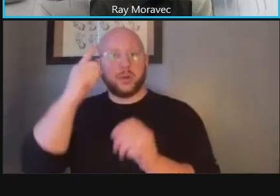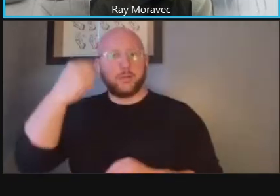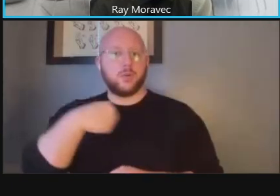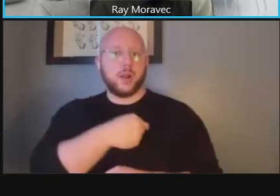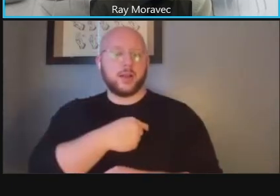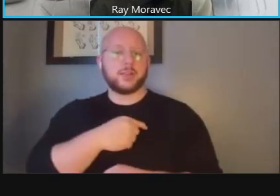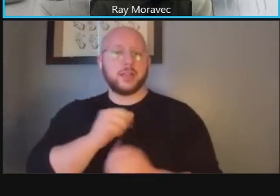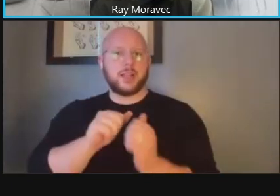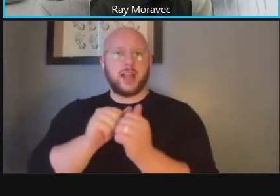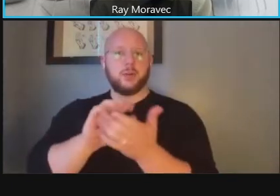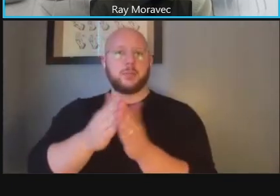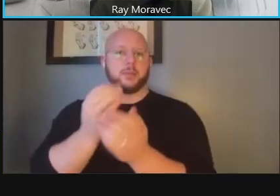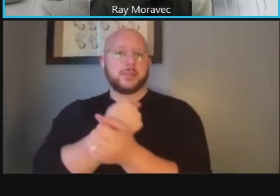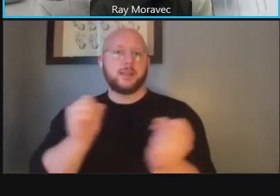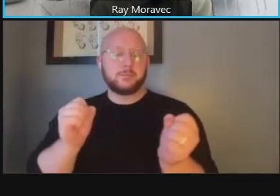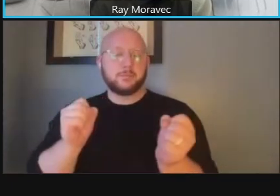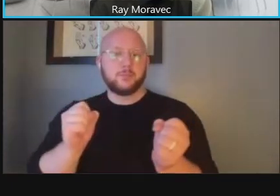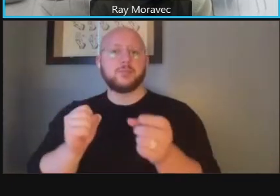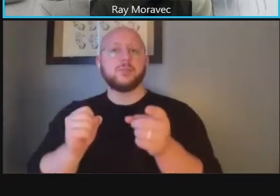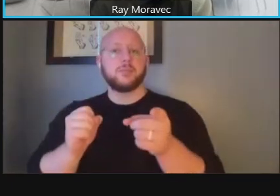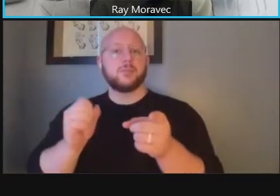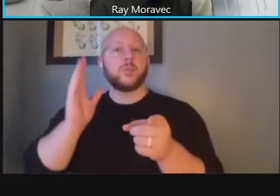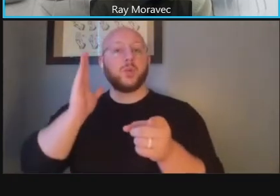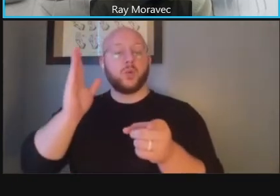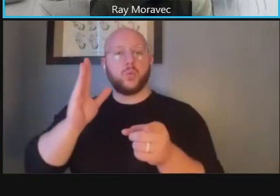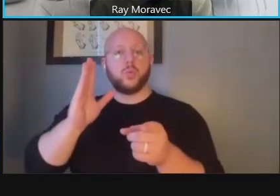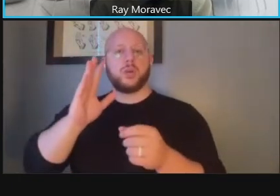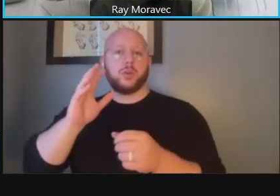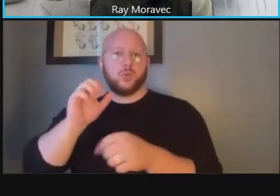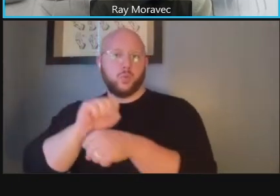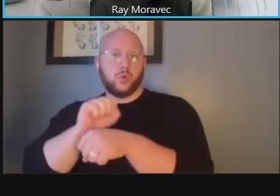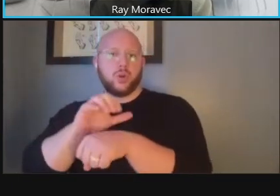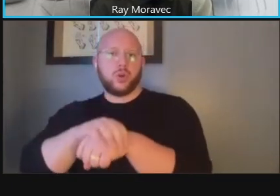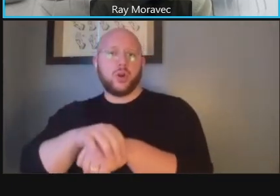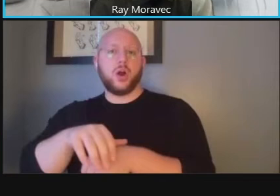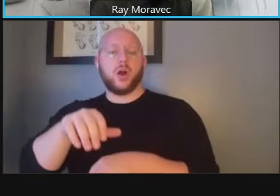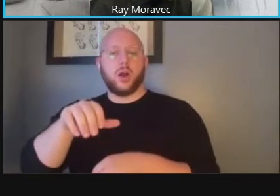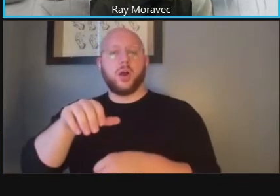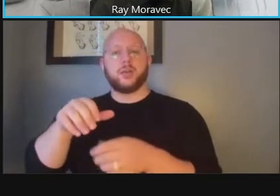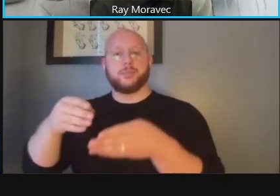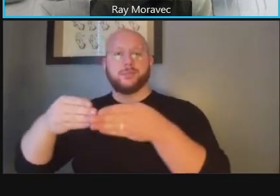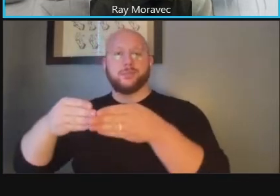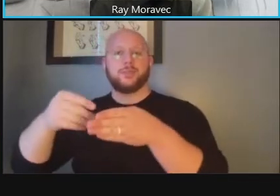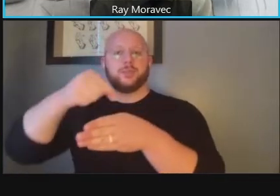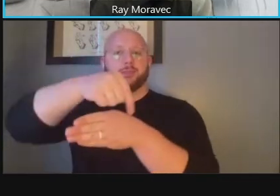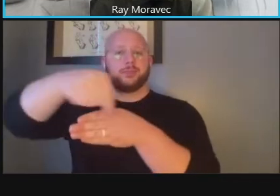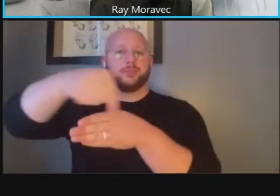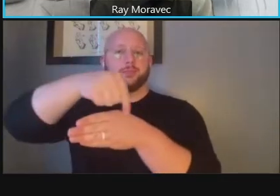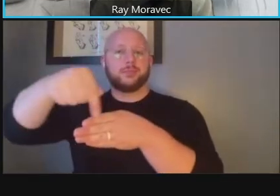we'll be looking at those curb states curbside management locations as well coordinating of